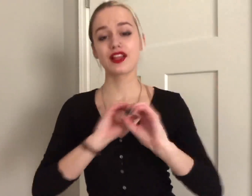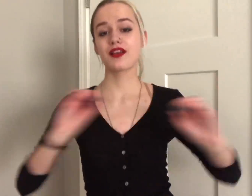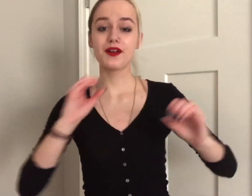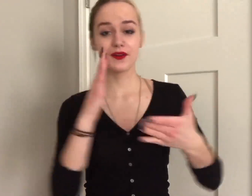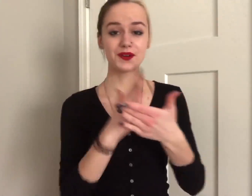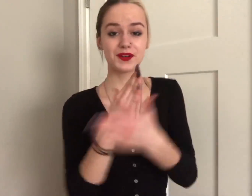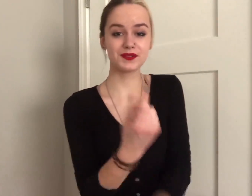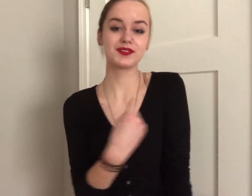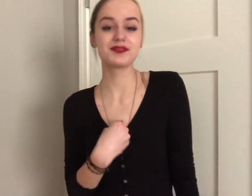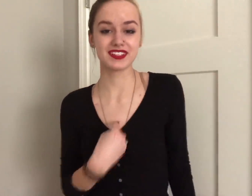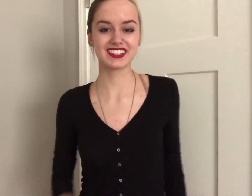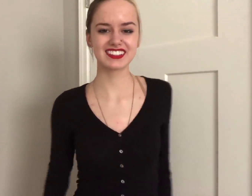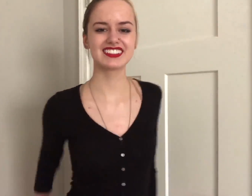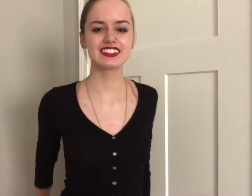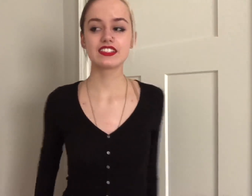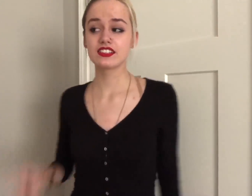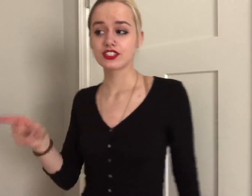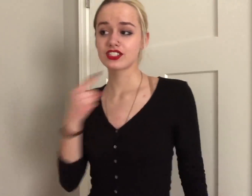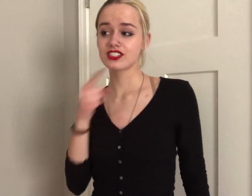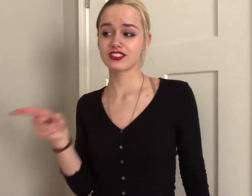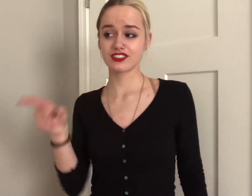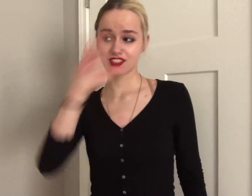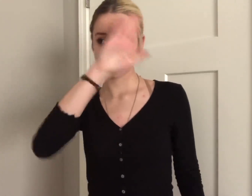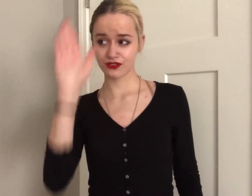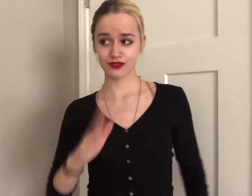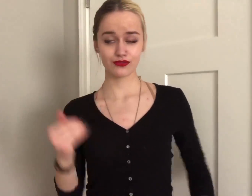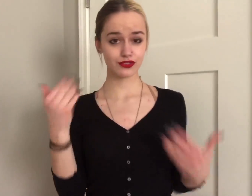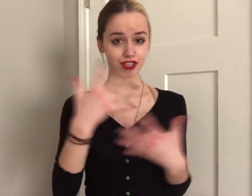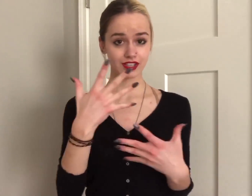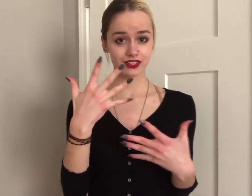there's nothing holding me back she says that she's never afraid